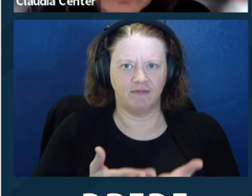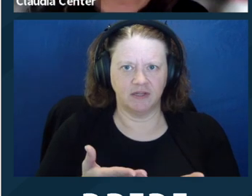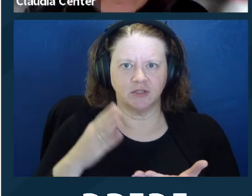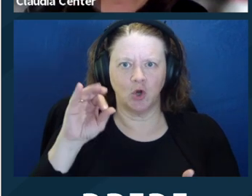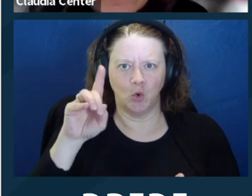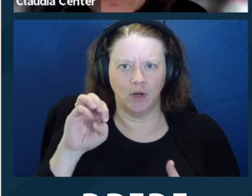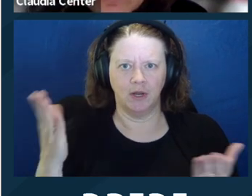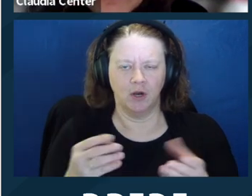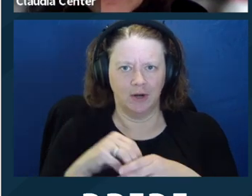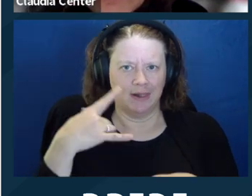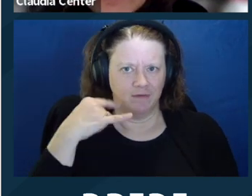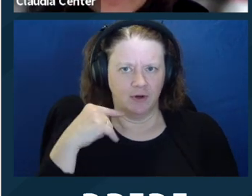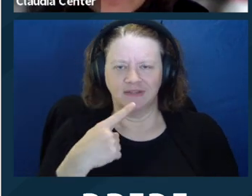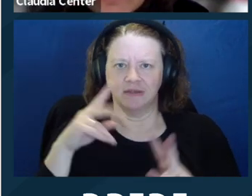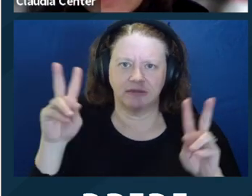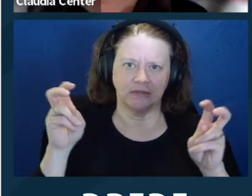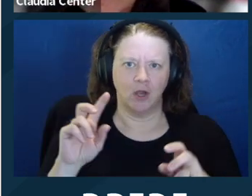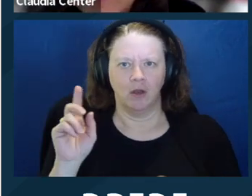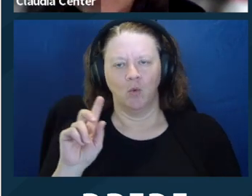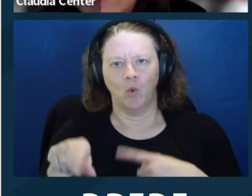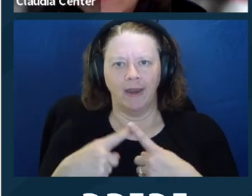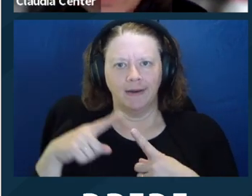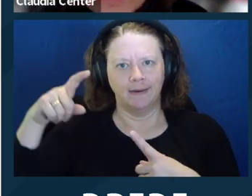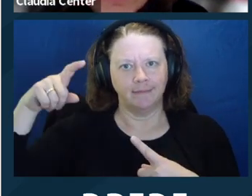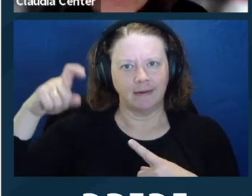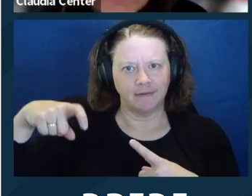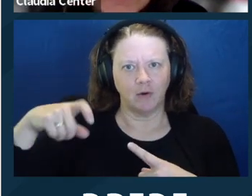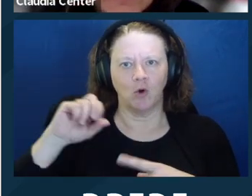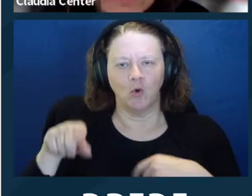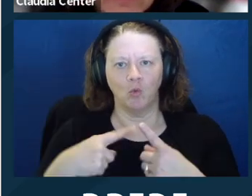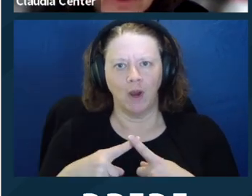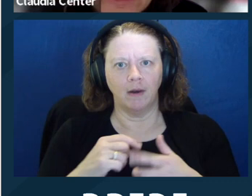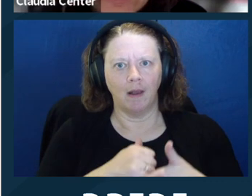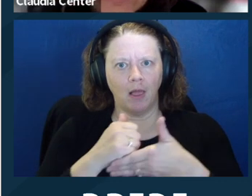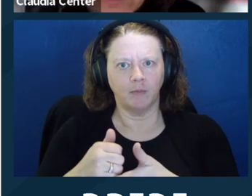The presence of such persons generally does not affect the applicability of the attorney/client